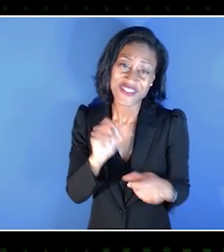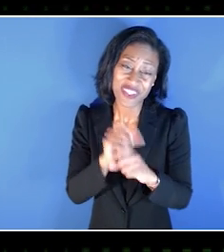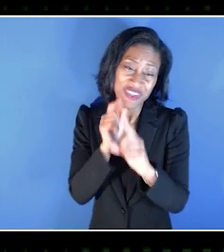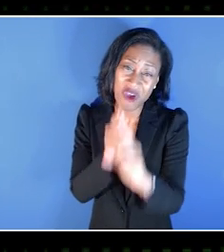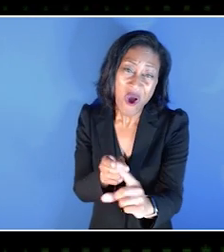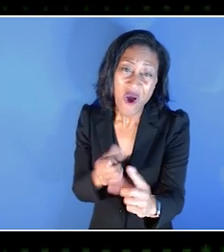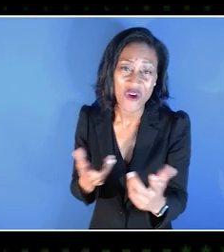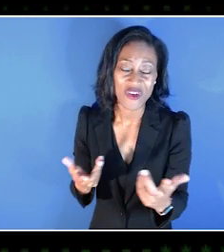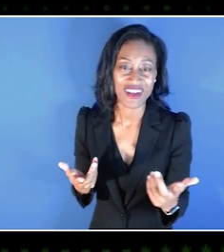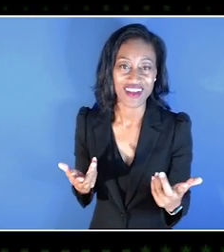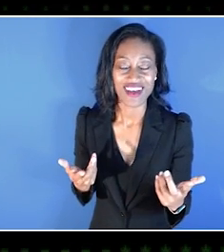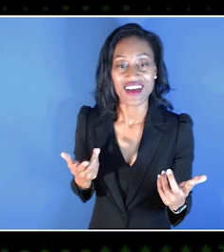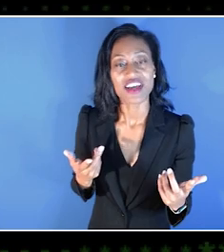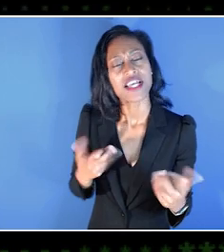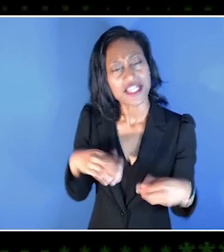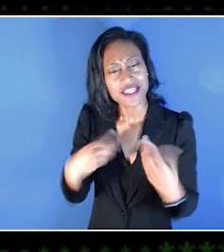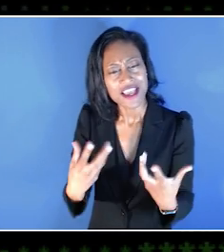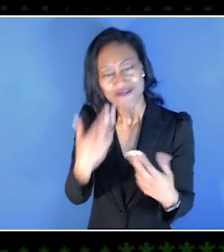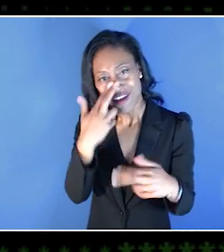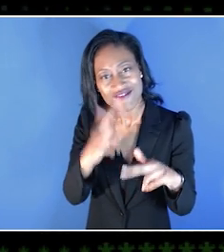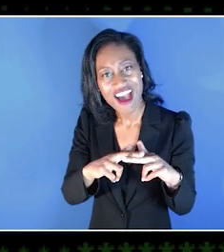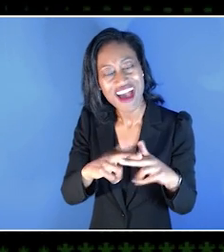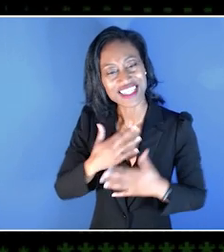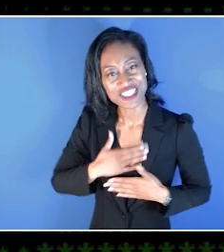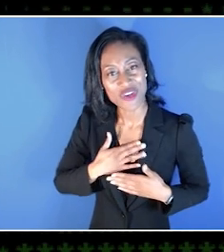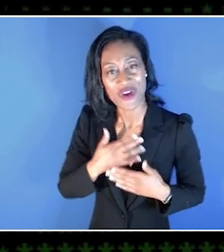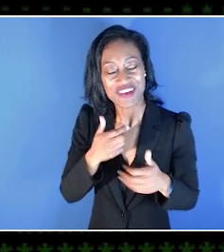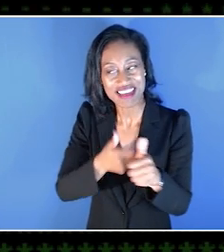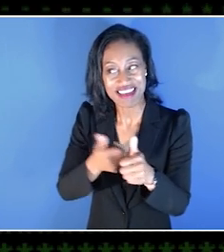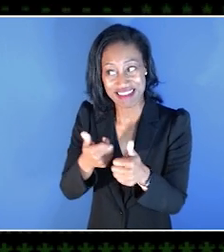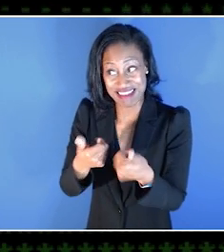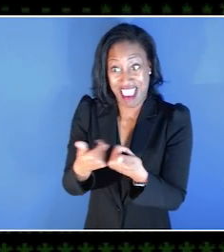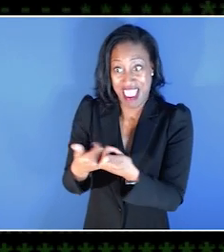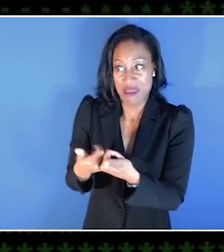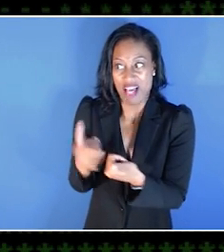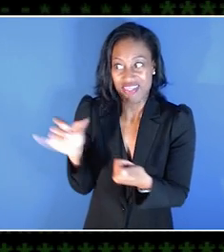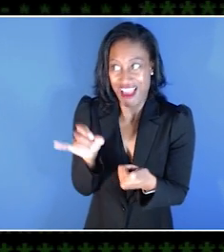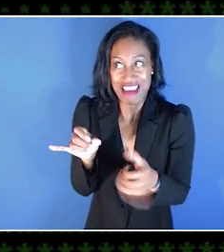is to give people the leisure and enjoyment from video gaming, just like everyone else should have.